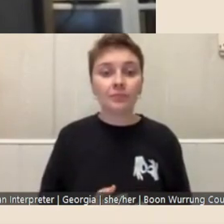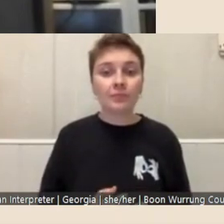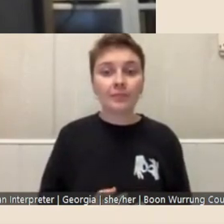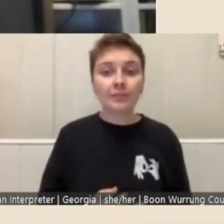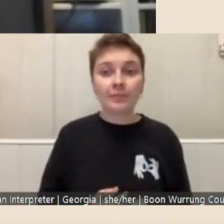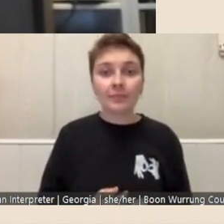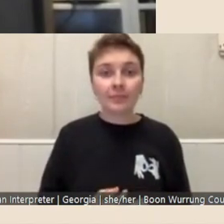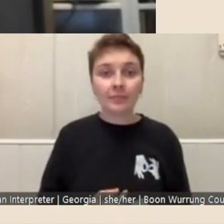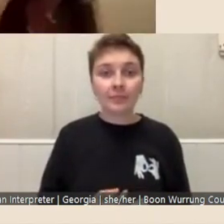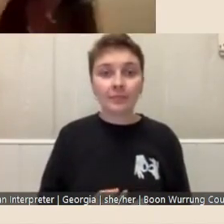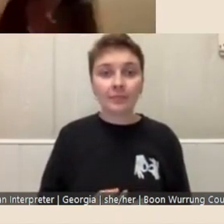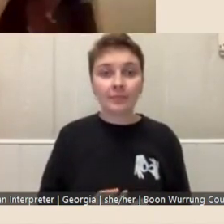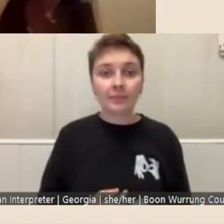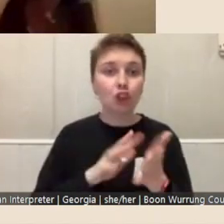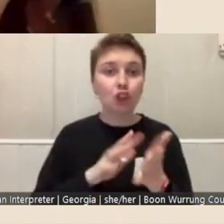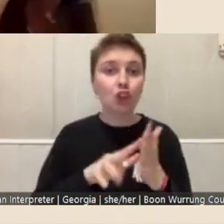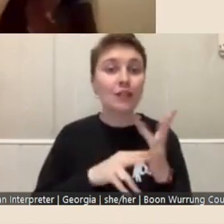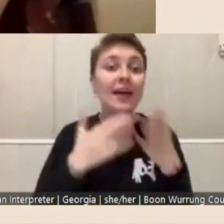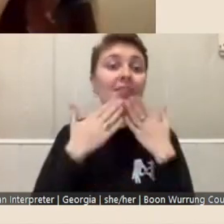Shona: Thank you, Des that's wonderful.